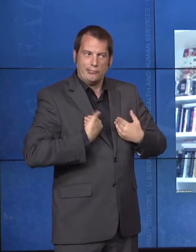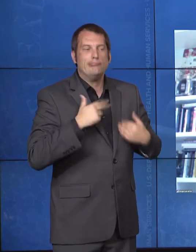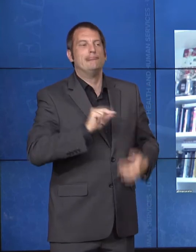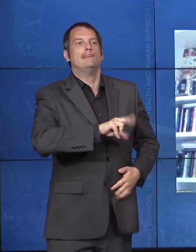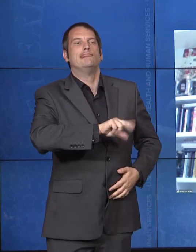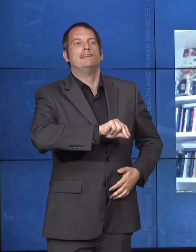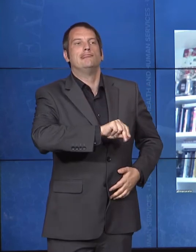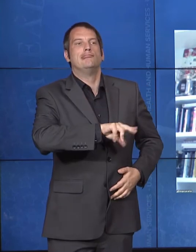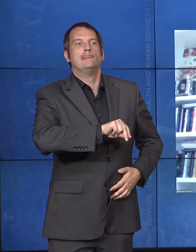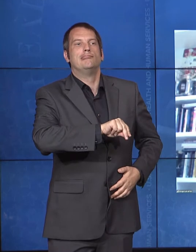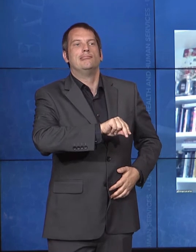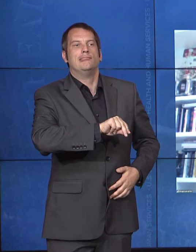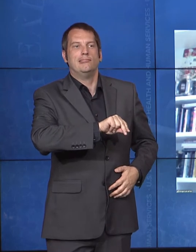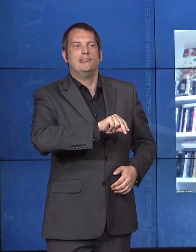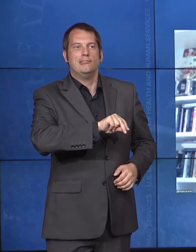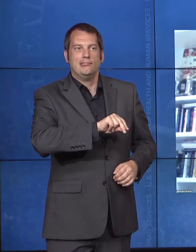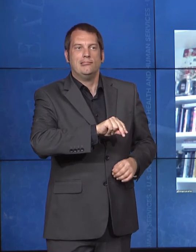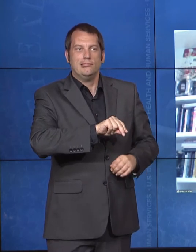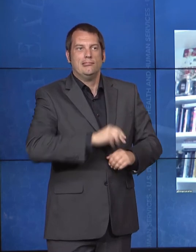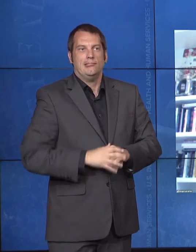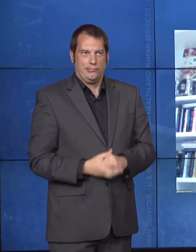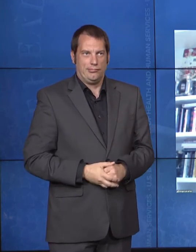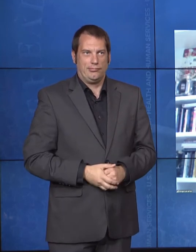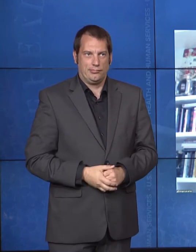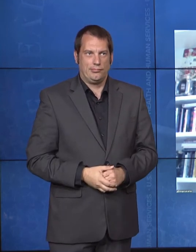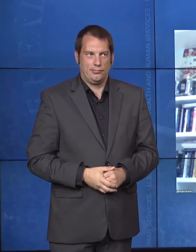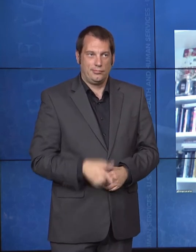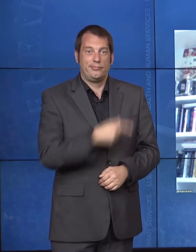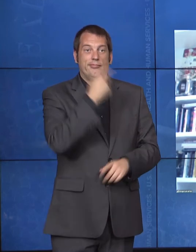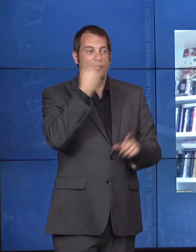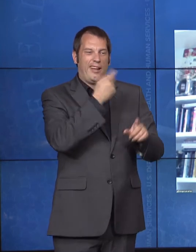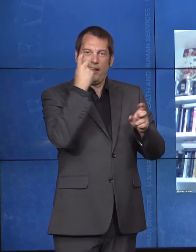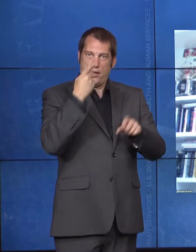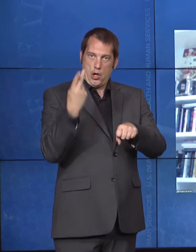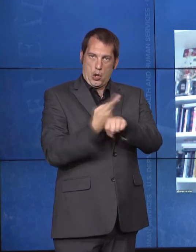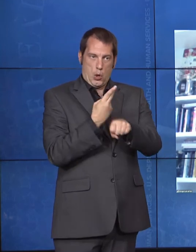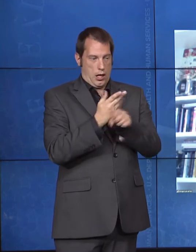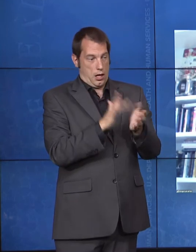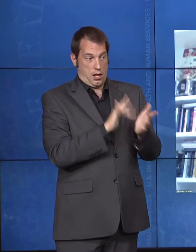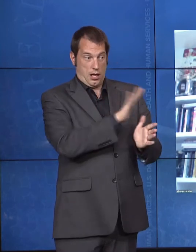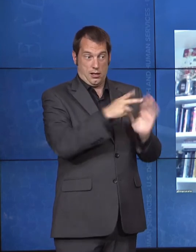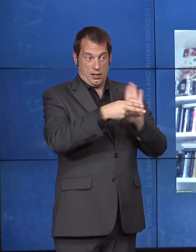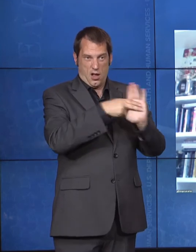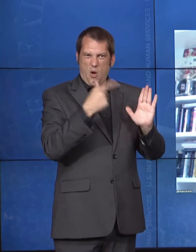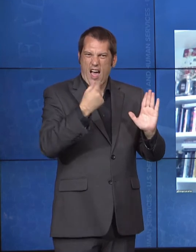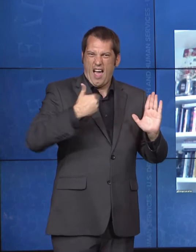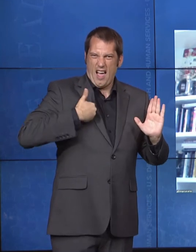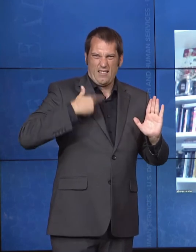In that case, she actually had to go to a private provider to get a placement of a child.